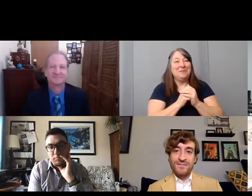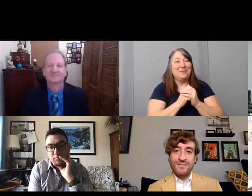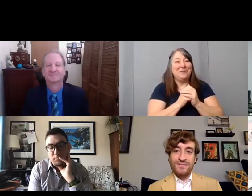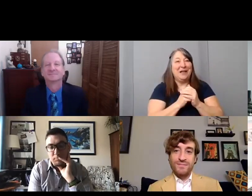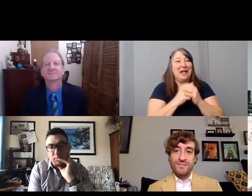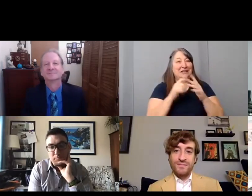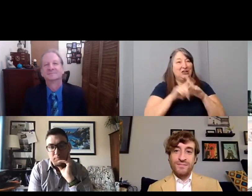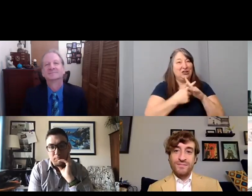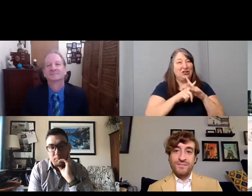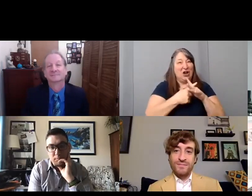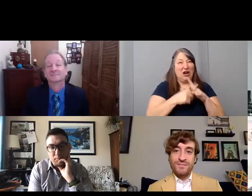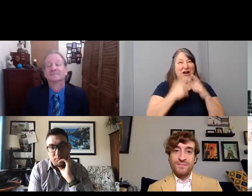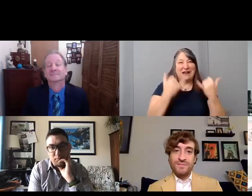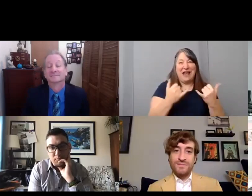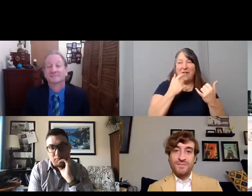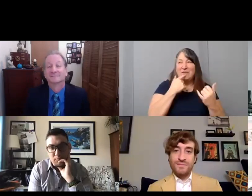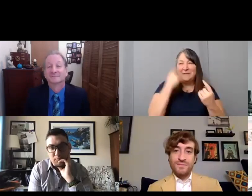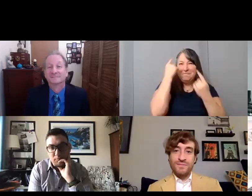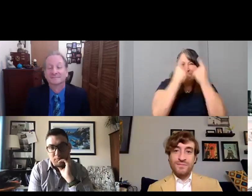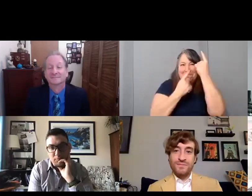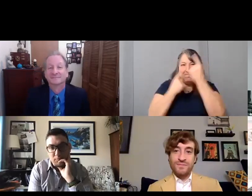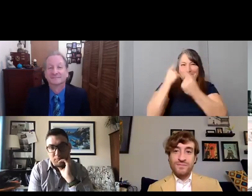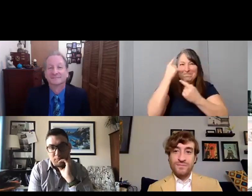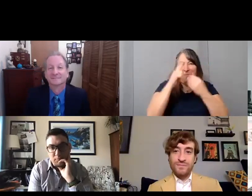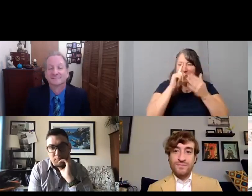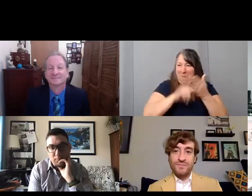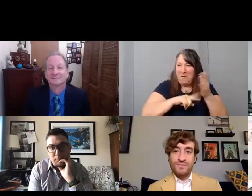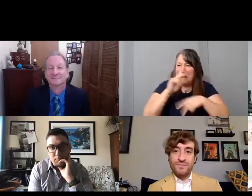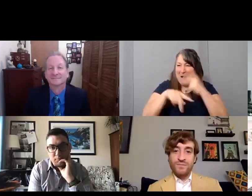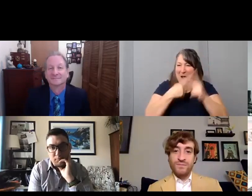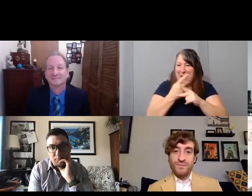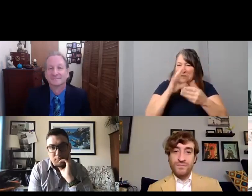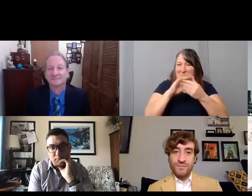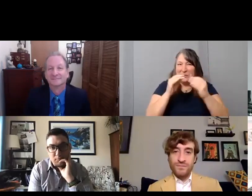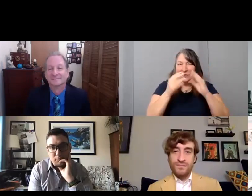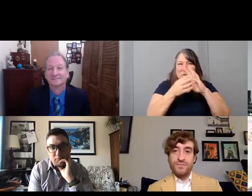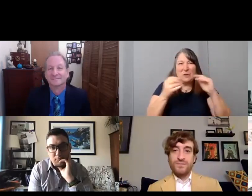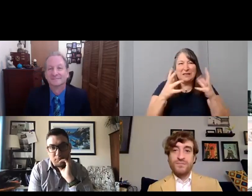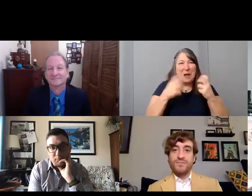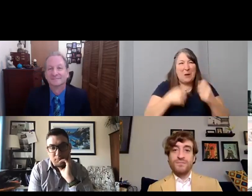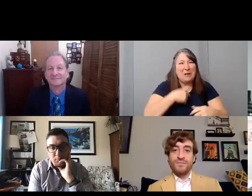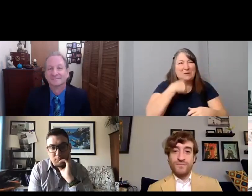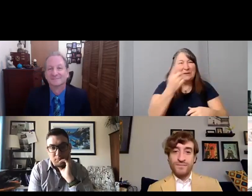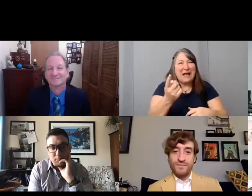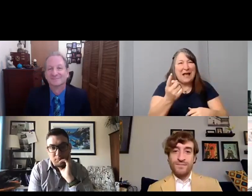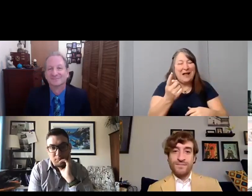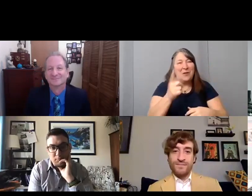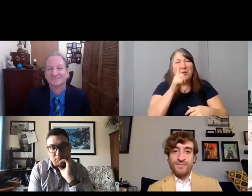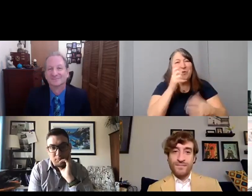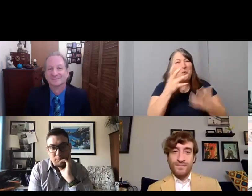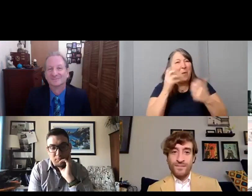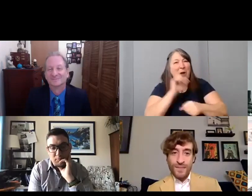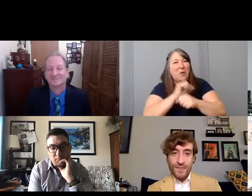Start really thinking about like what kind of stories you want to tell. Who you want to work with. um and start preparing right now so that